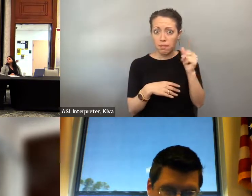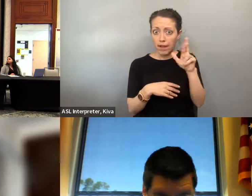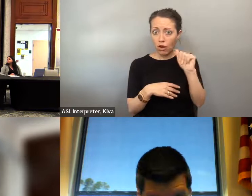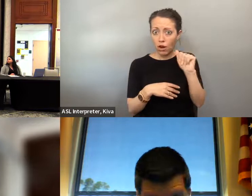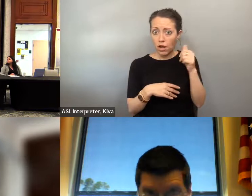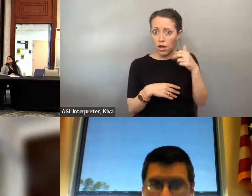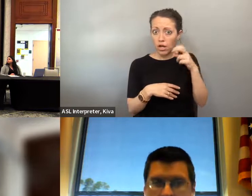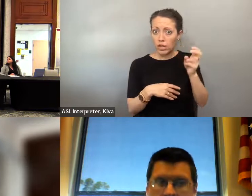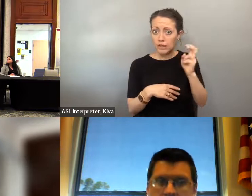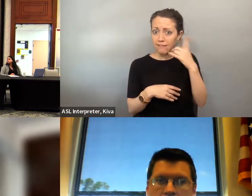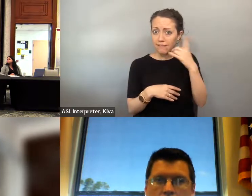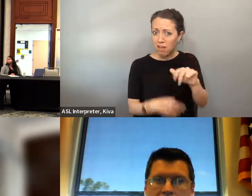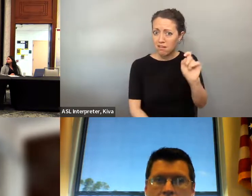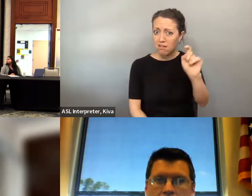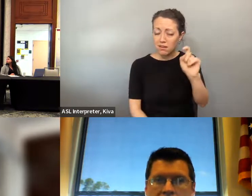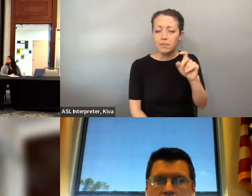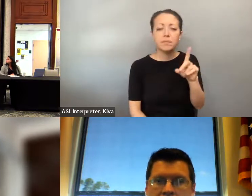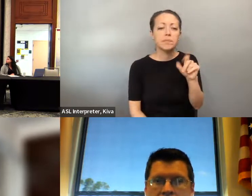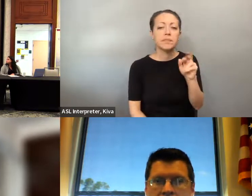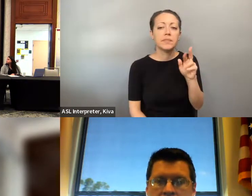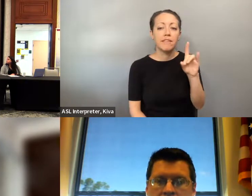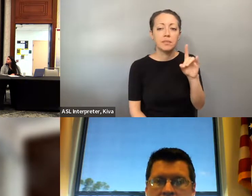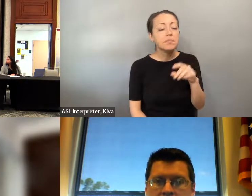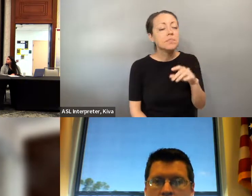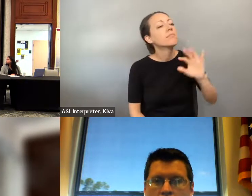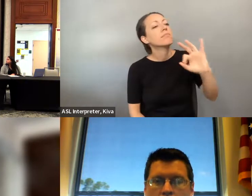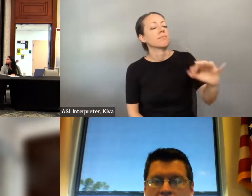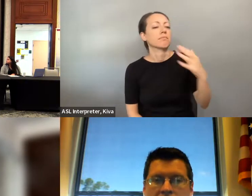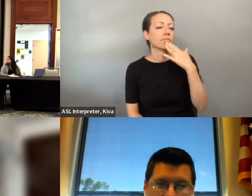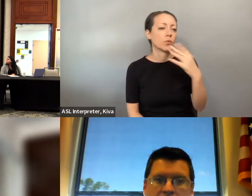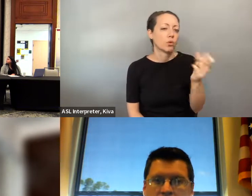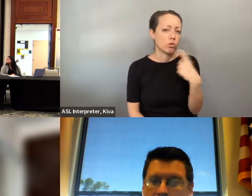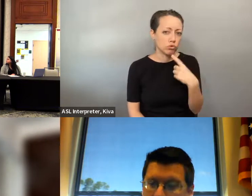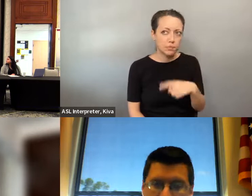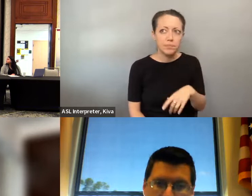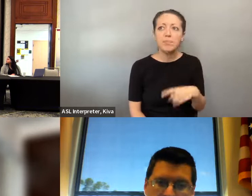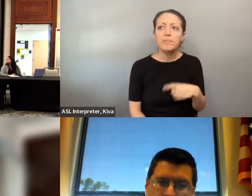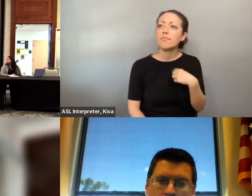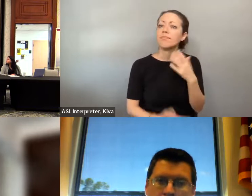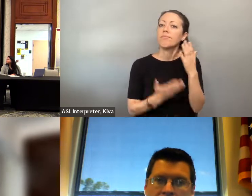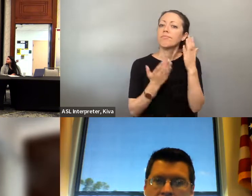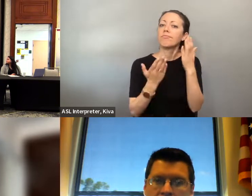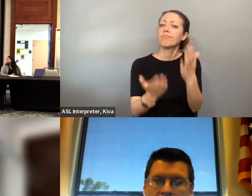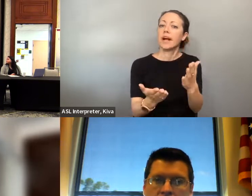box or at their supervisor of elections? Is there options for para transit voting? » Really good question. So